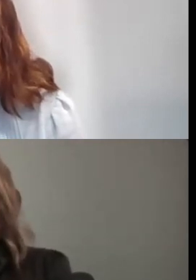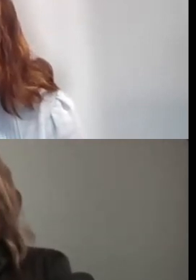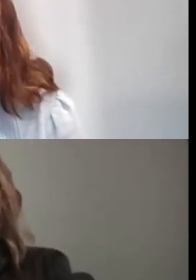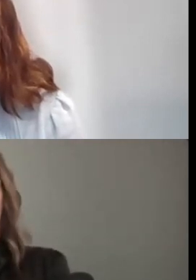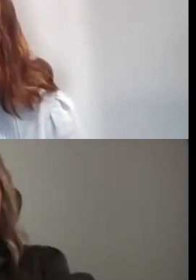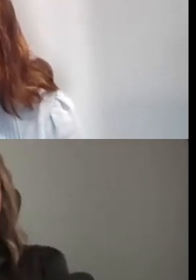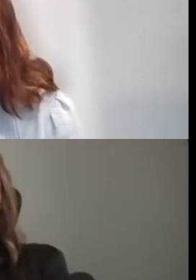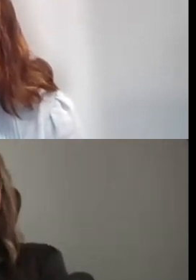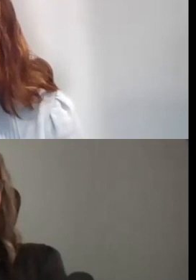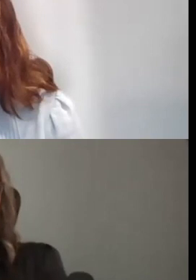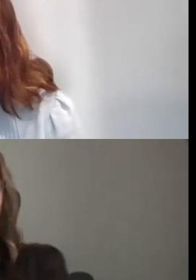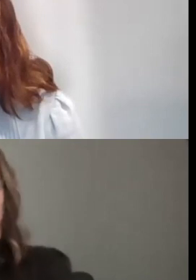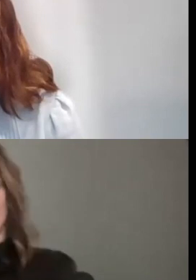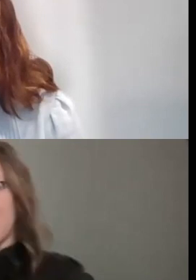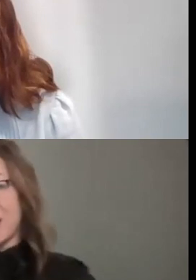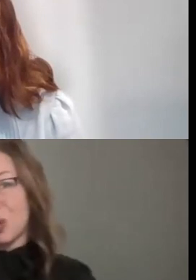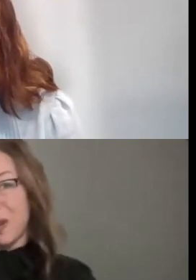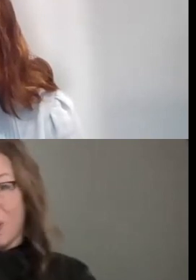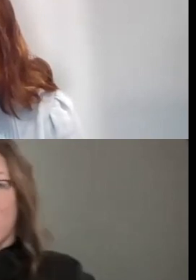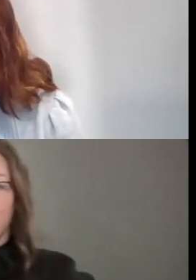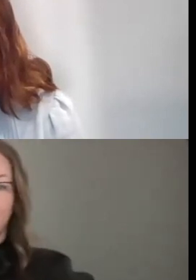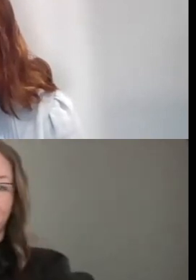SO, IT IS ALMOST YOU KNOW A FULL YEAR PROCESS.